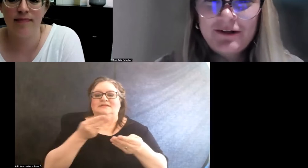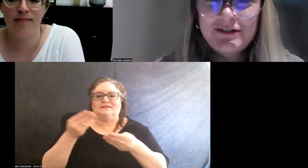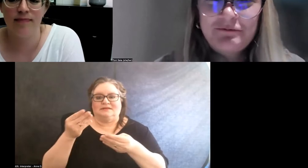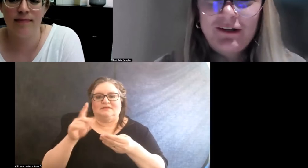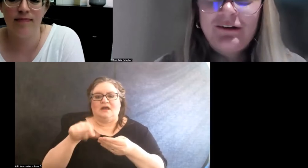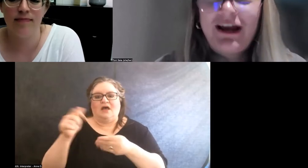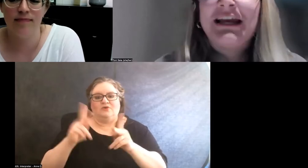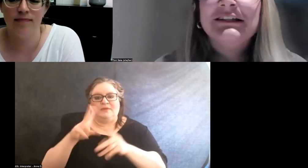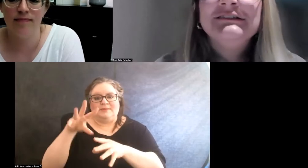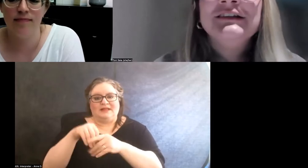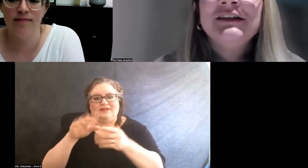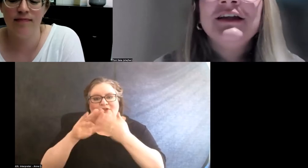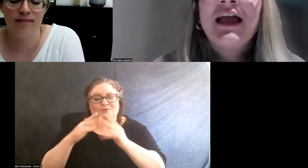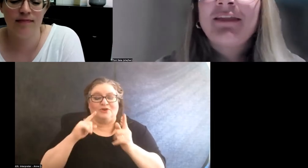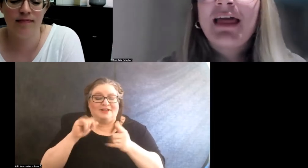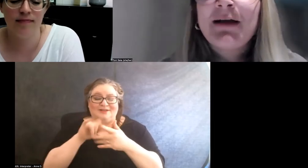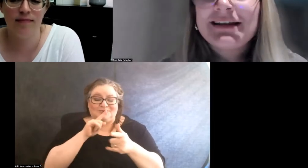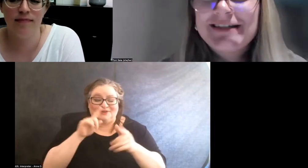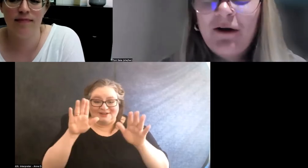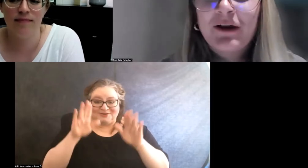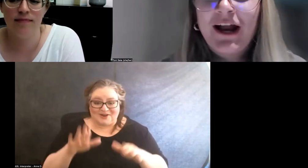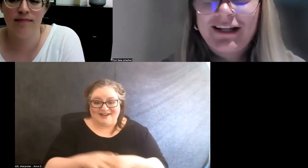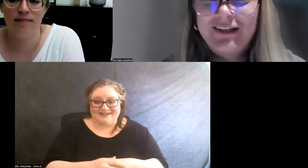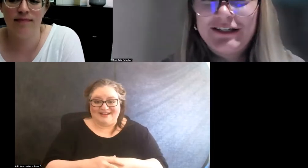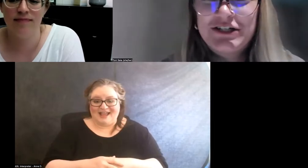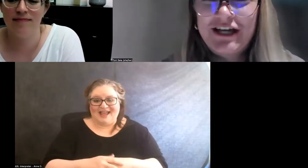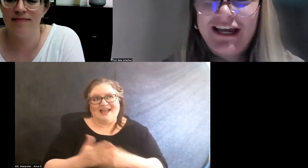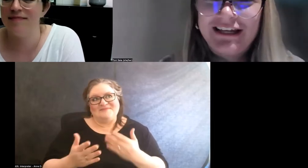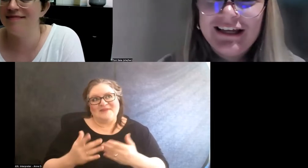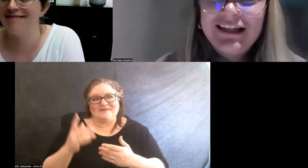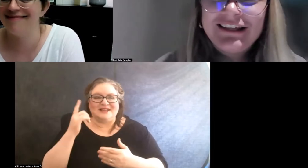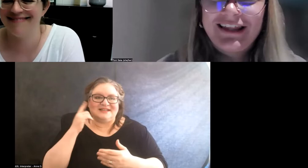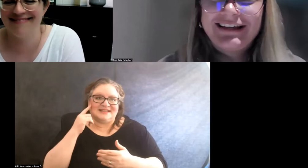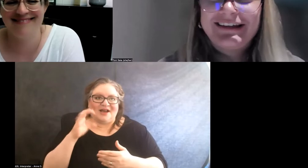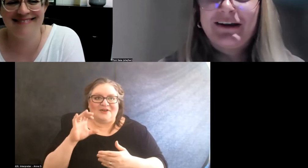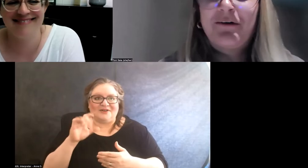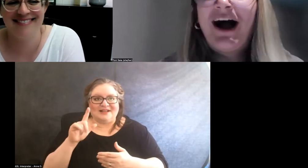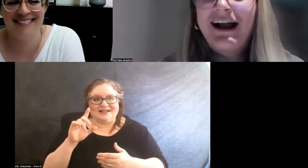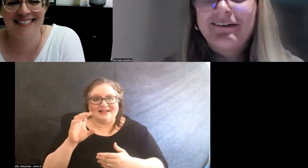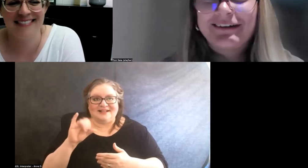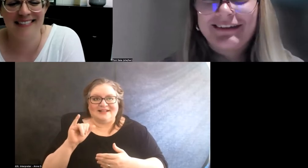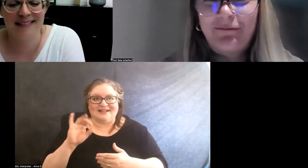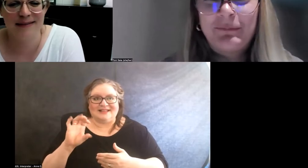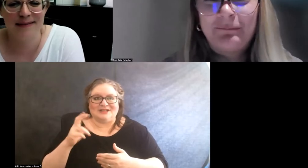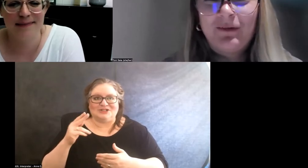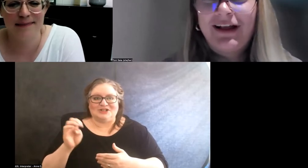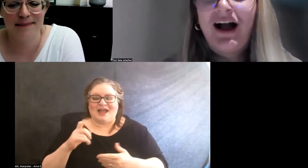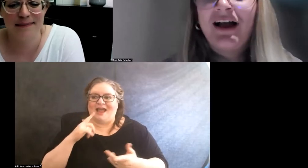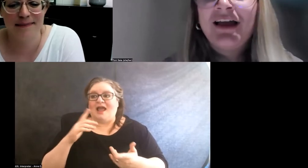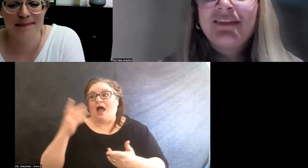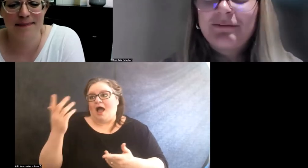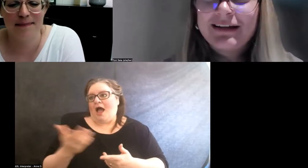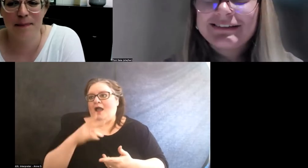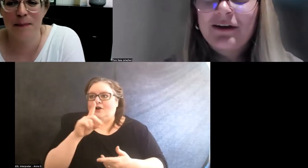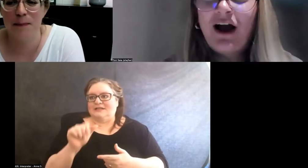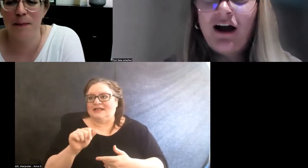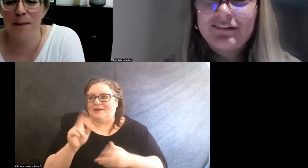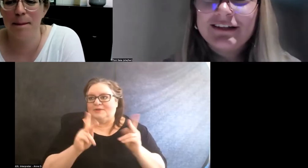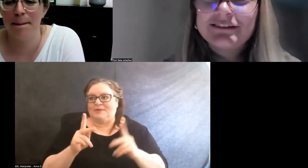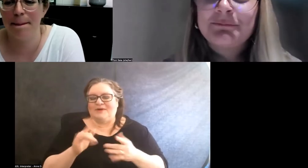which is really great. And that might sound kinda cliche, like, you know, higher disabled people, like, that might sound obvious,